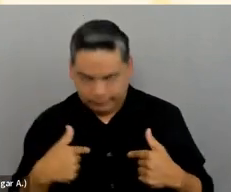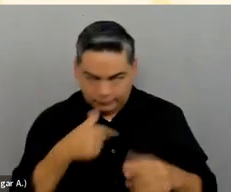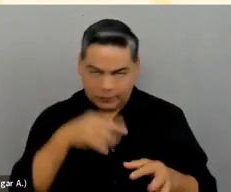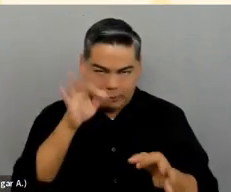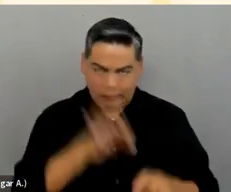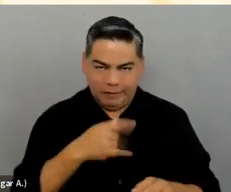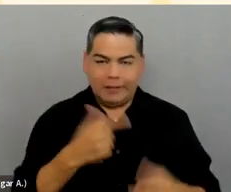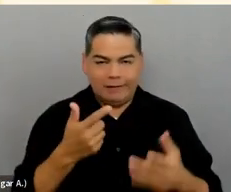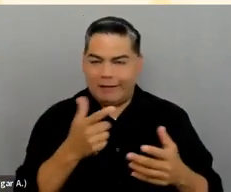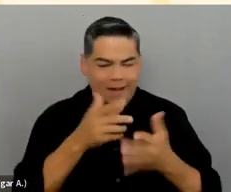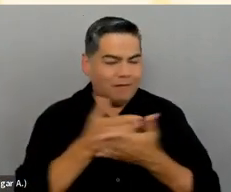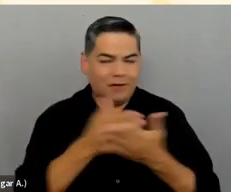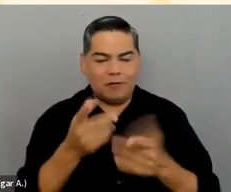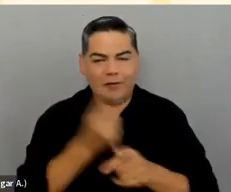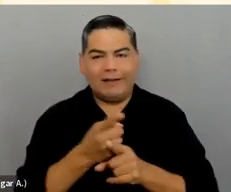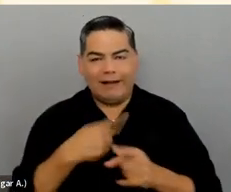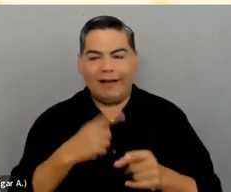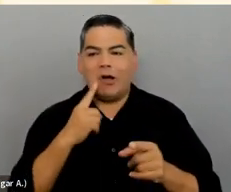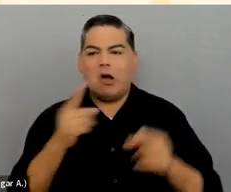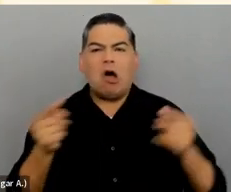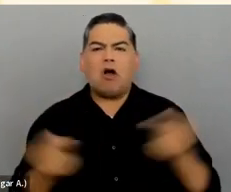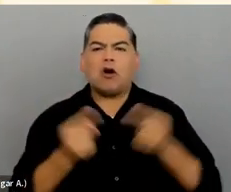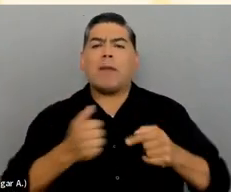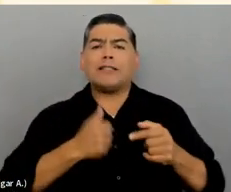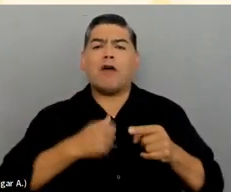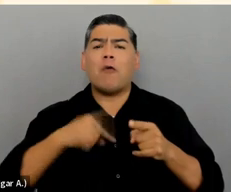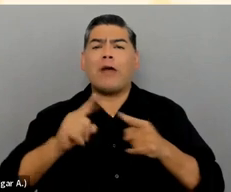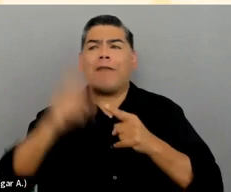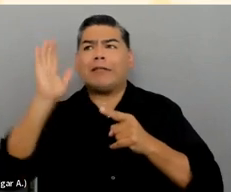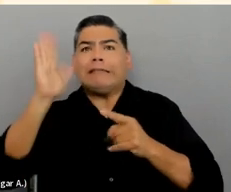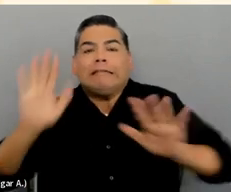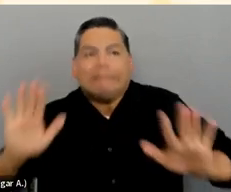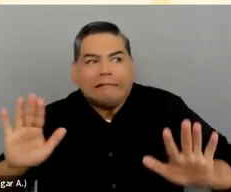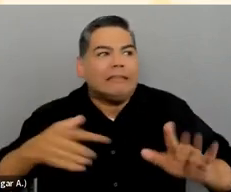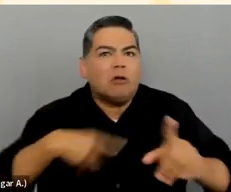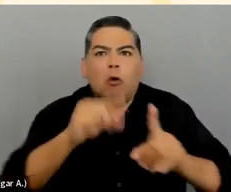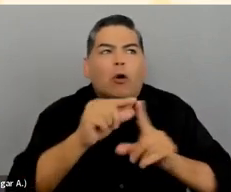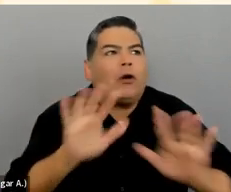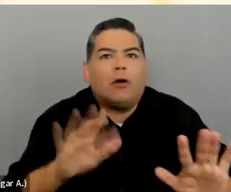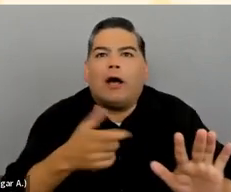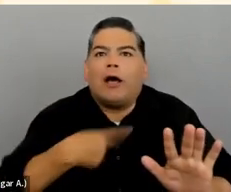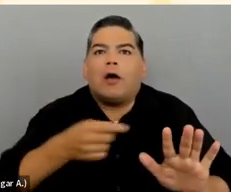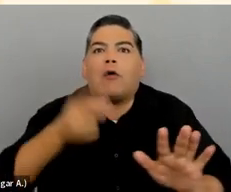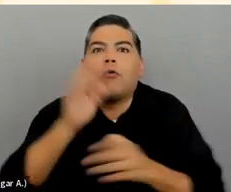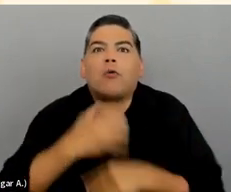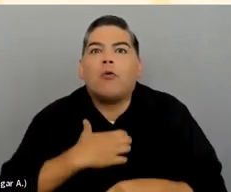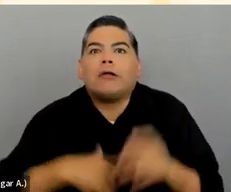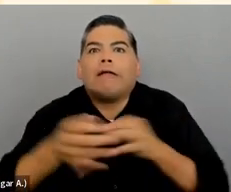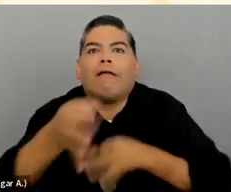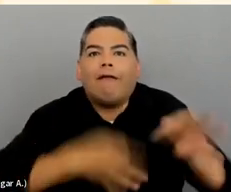I’ve heard myself giving this presentation and using words that I probably wished I hadn't used, or describe things in ways